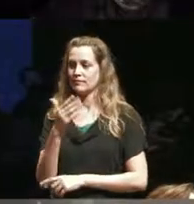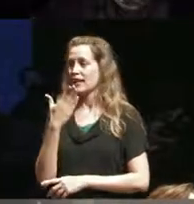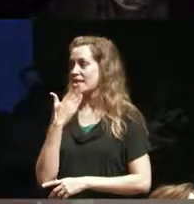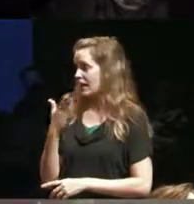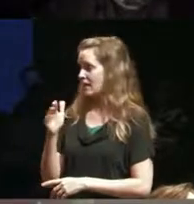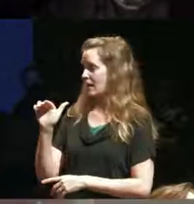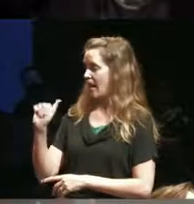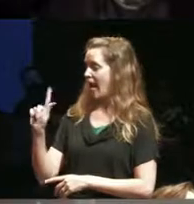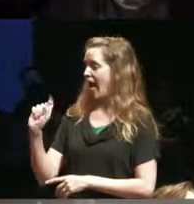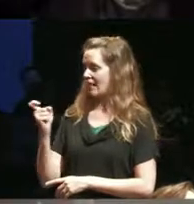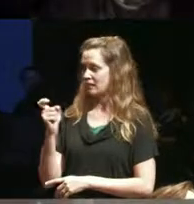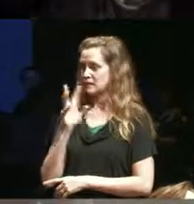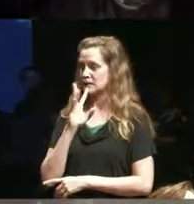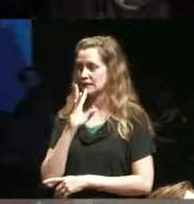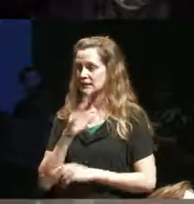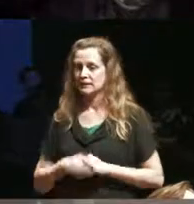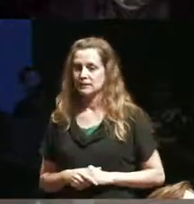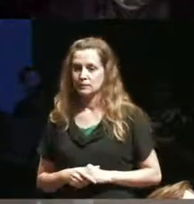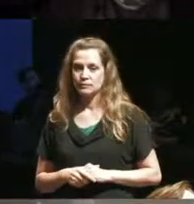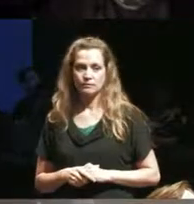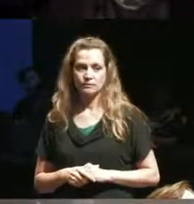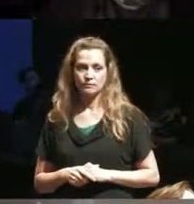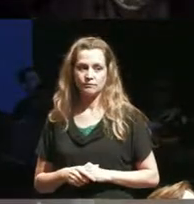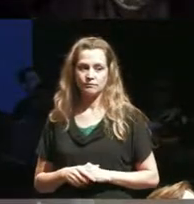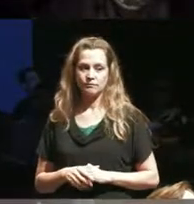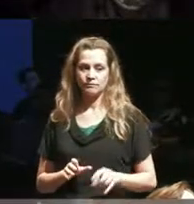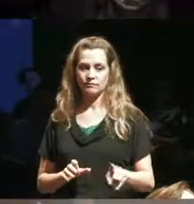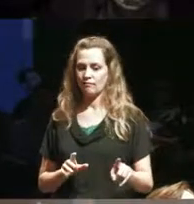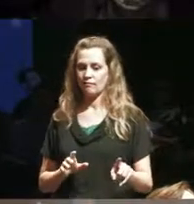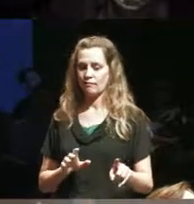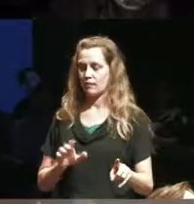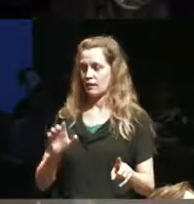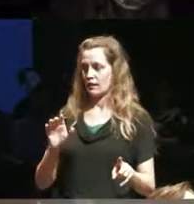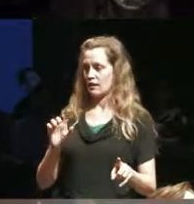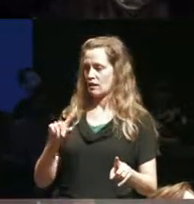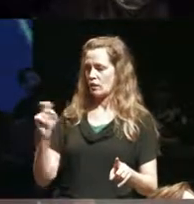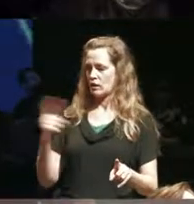this is Alex speaking the question reminded me of it took me back in time